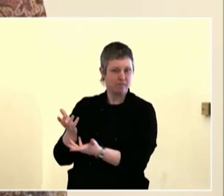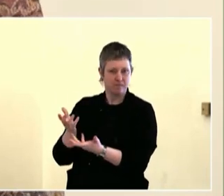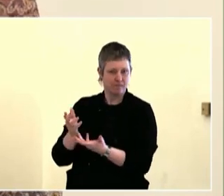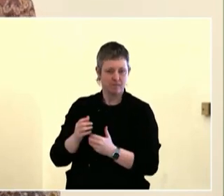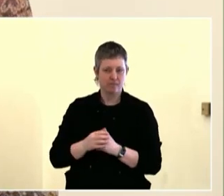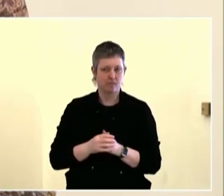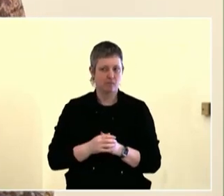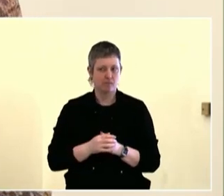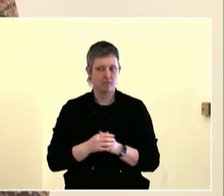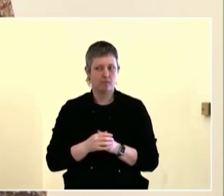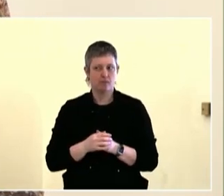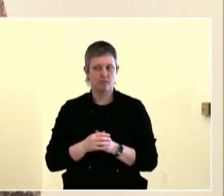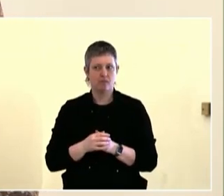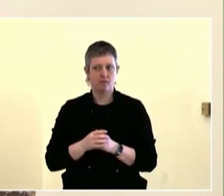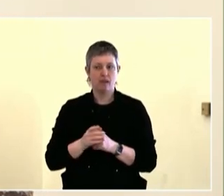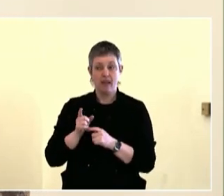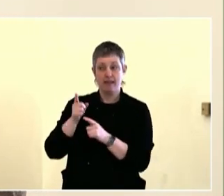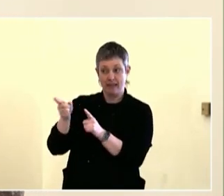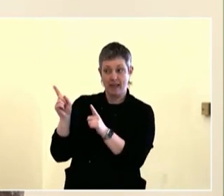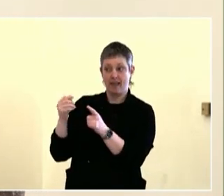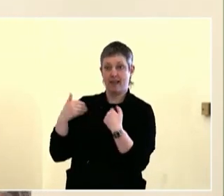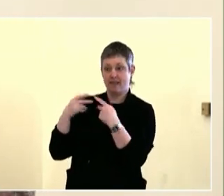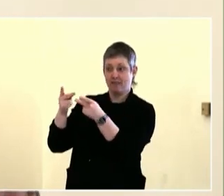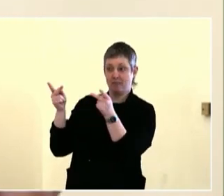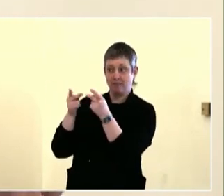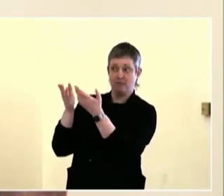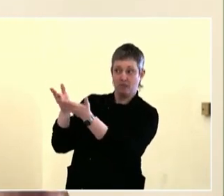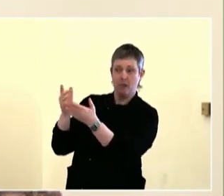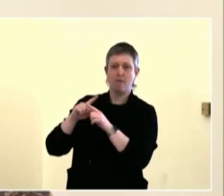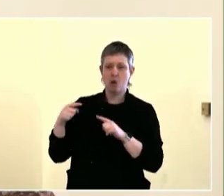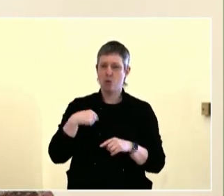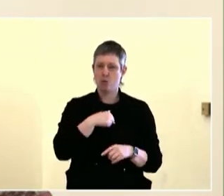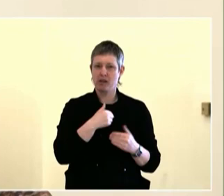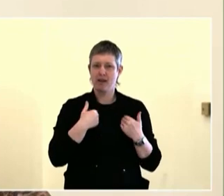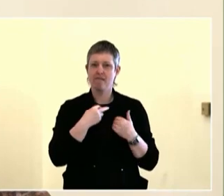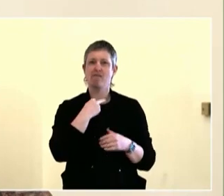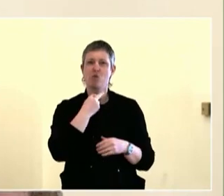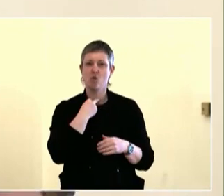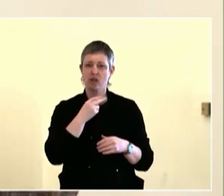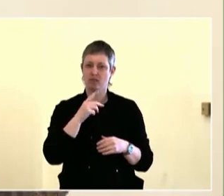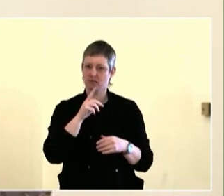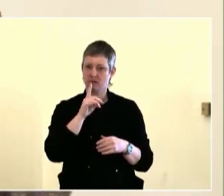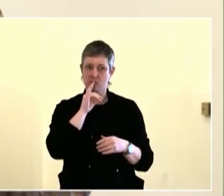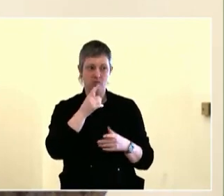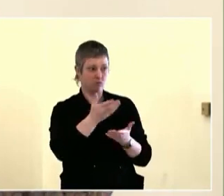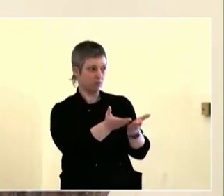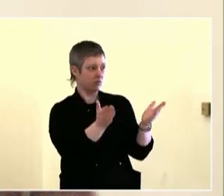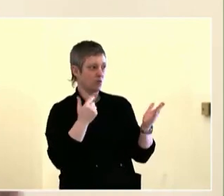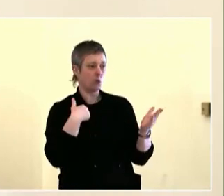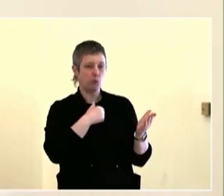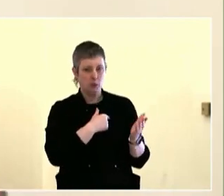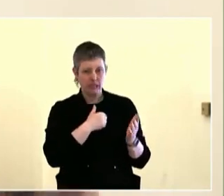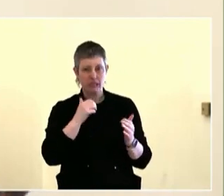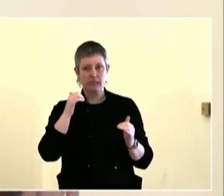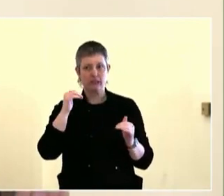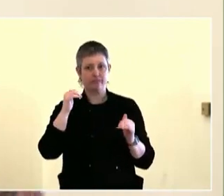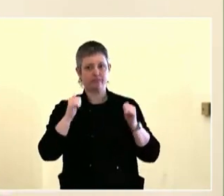Elders could provide things like experience, but also things like